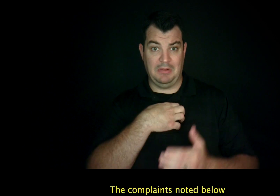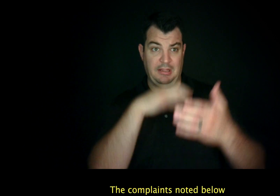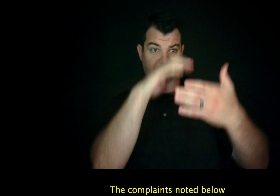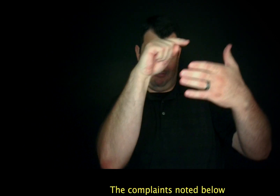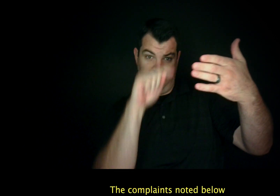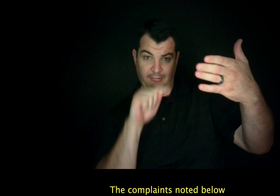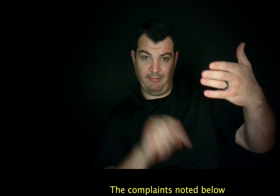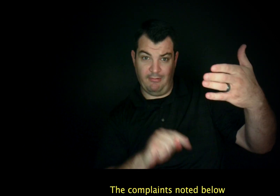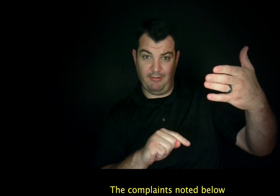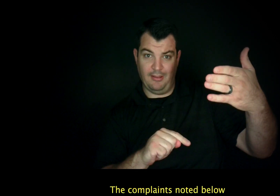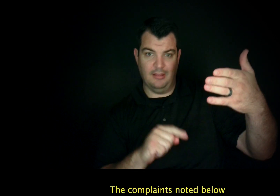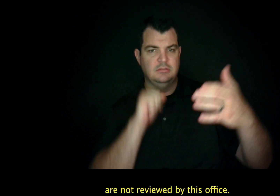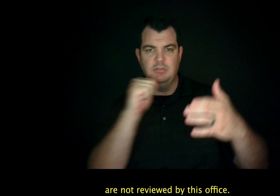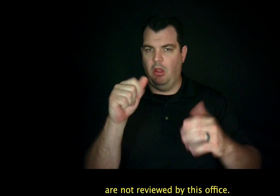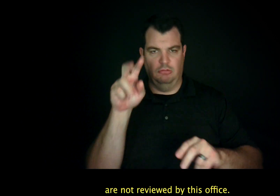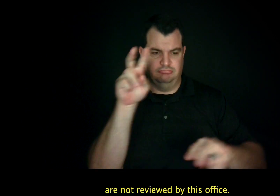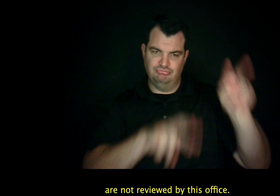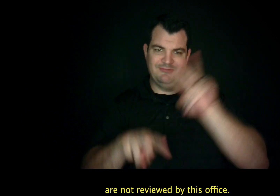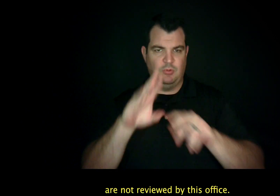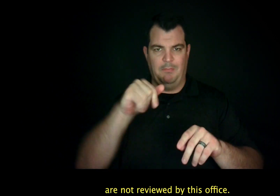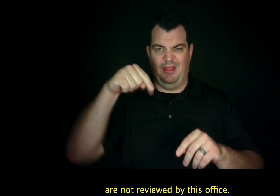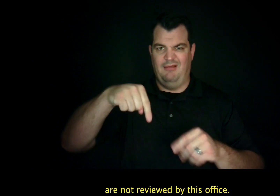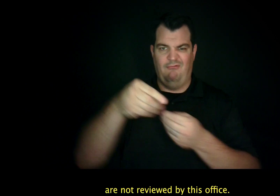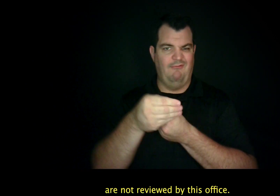The complaints noted below are not reviewed by this office.